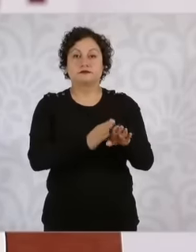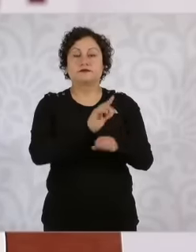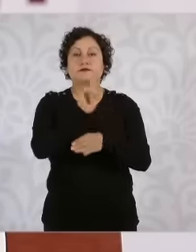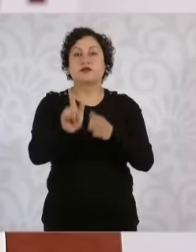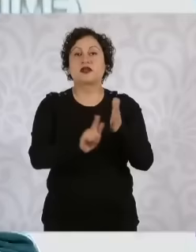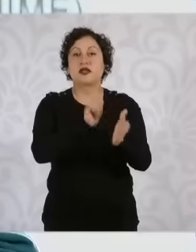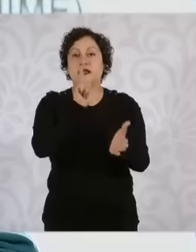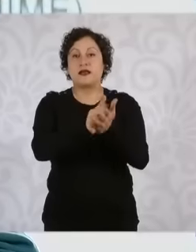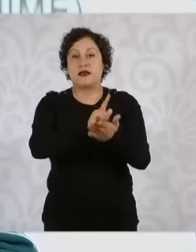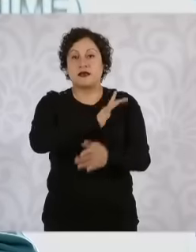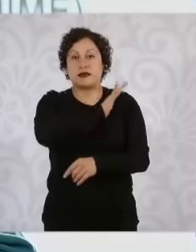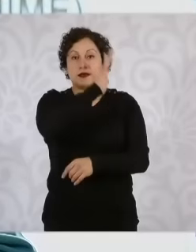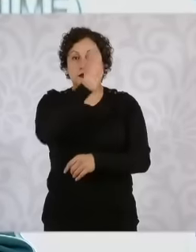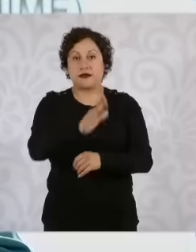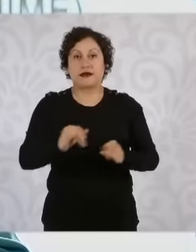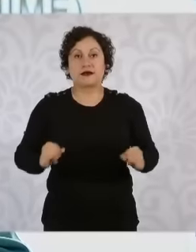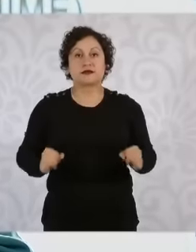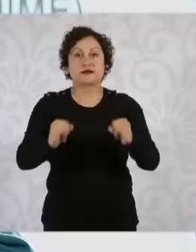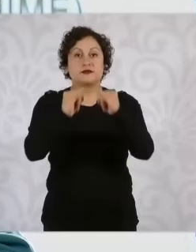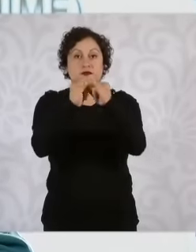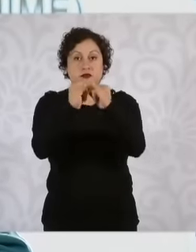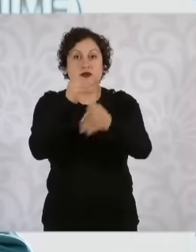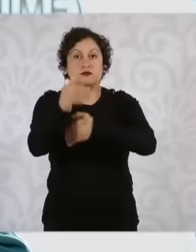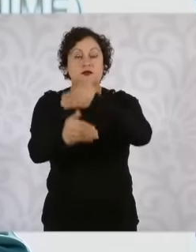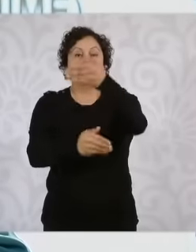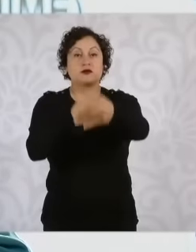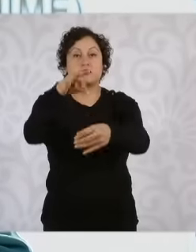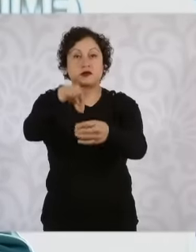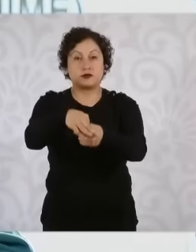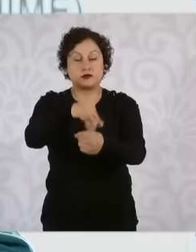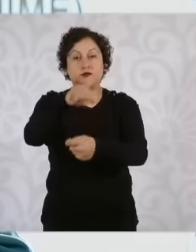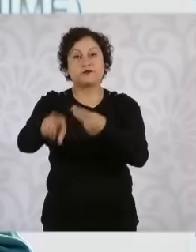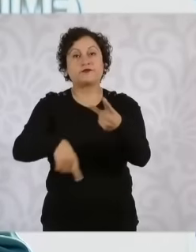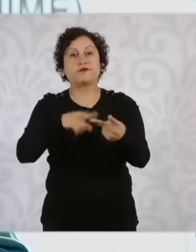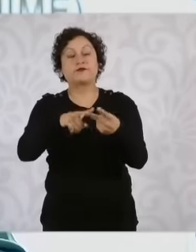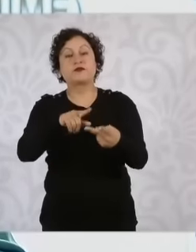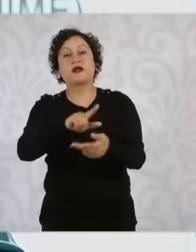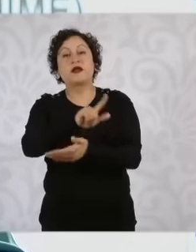electoral institutions and procedures general law of the system of means of challenge